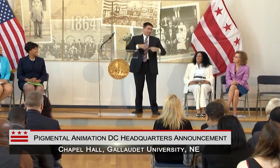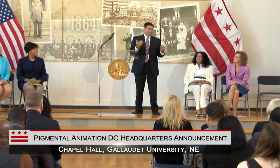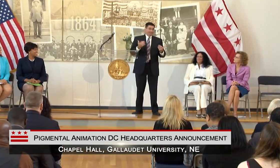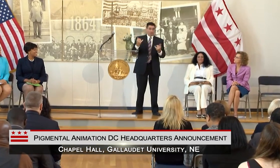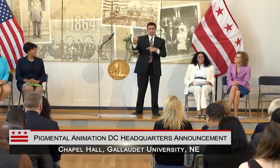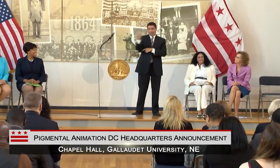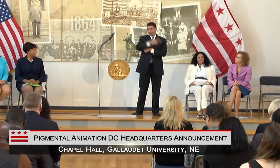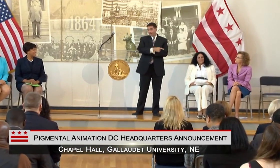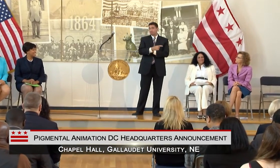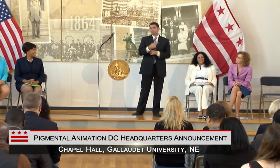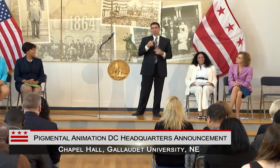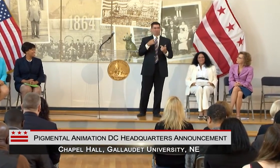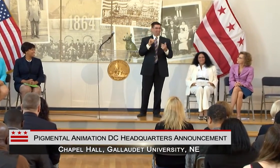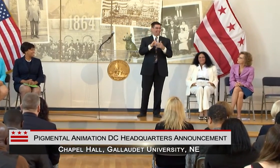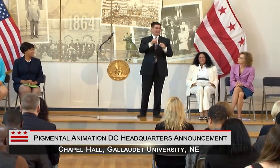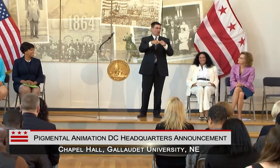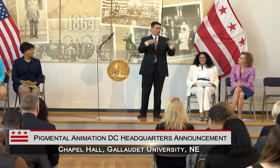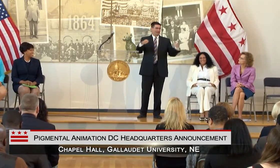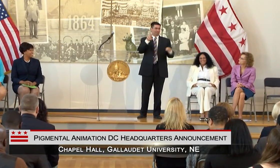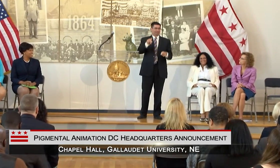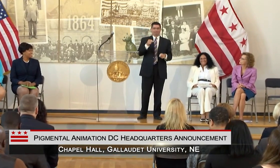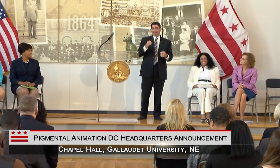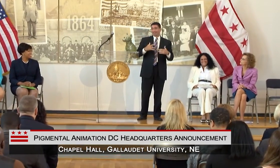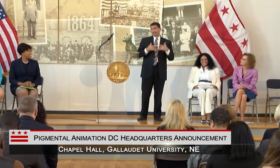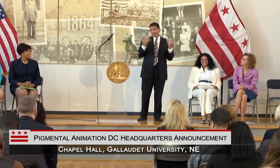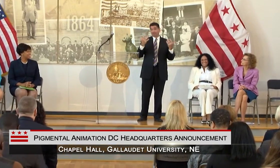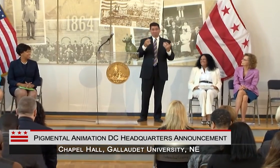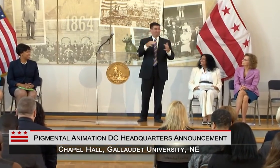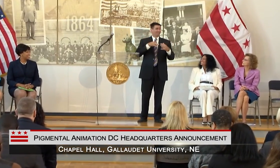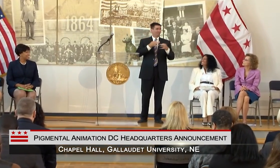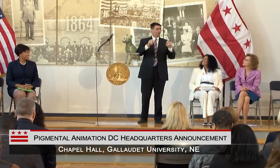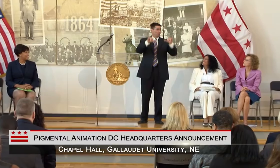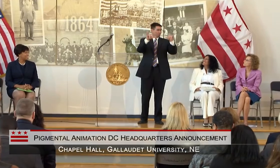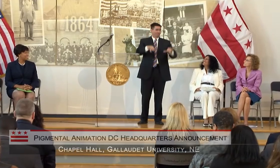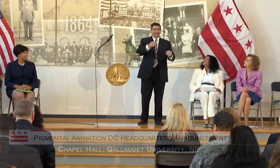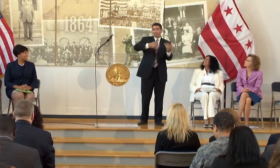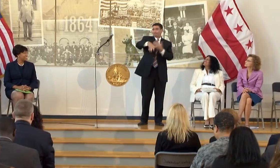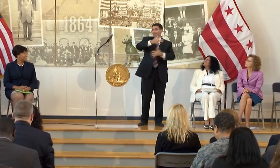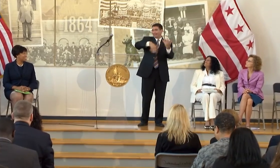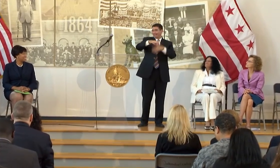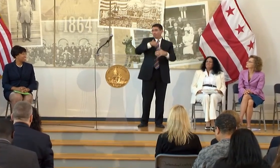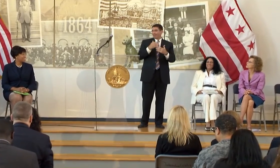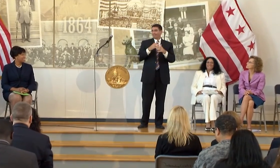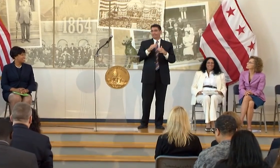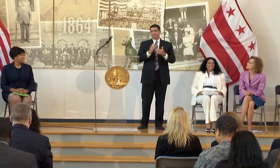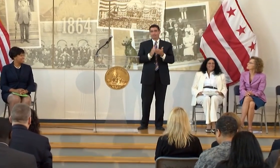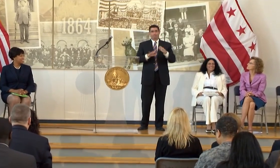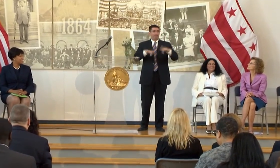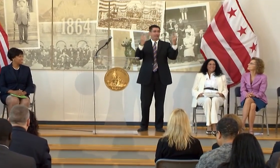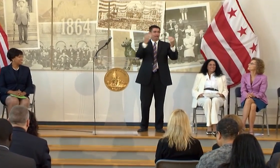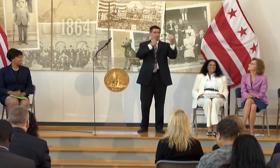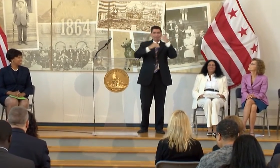AND THANK EVERYONE FOR COMING OUT THIS MORNING AND THAT WRAPS UP THE EVENT. FEEL FREE TO STAY AND MINGLE WITH OTHERS.